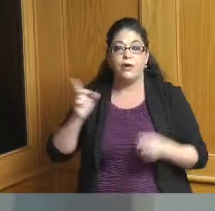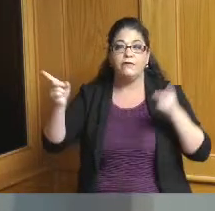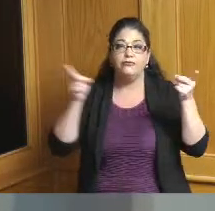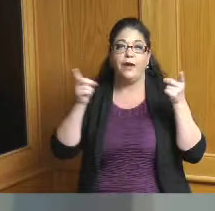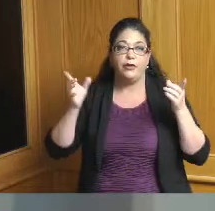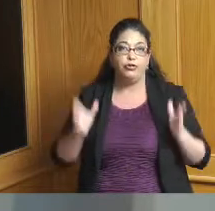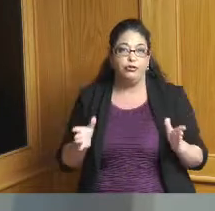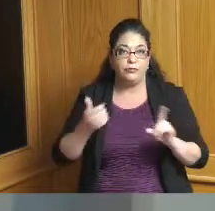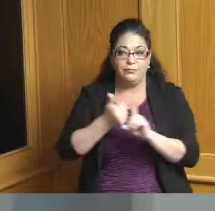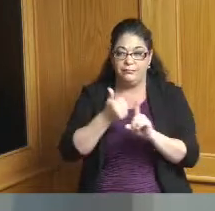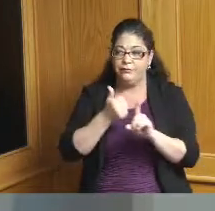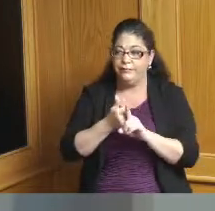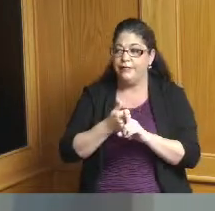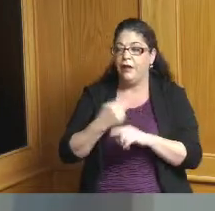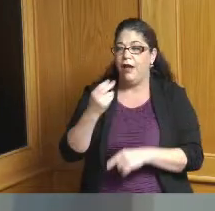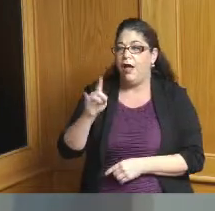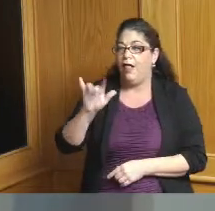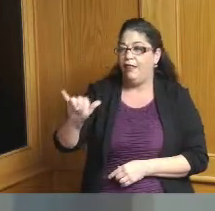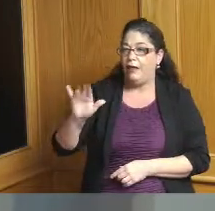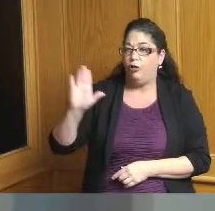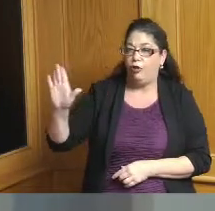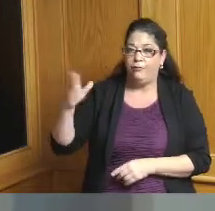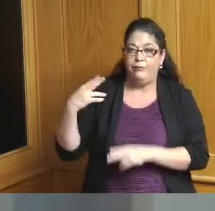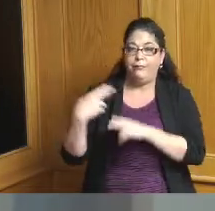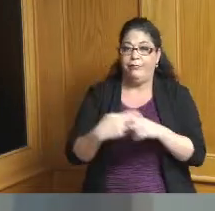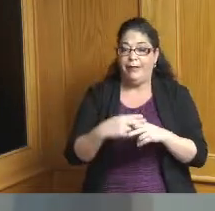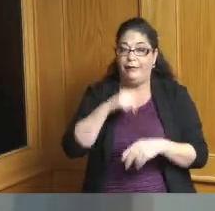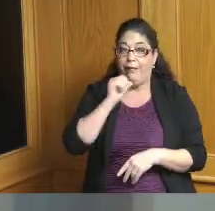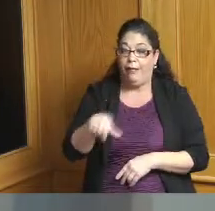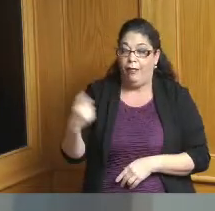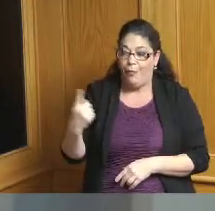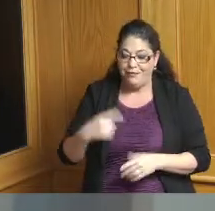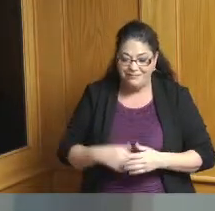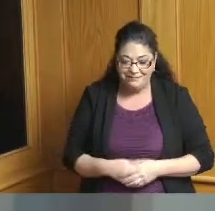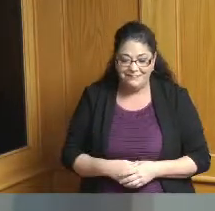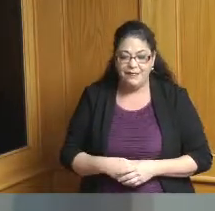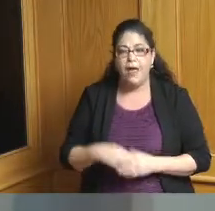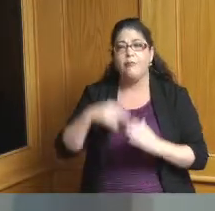to make sure I had Holly's and not the other one and I'll just read a little bit of it it